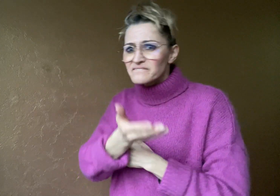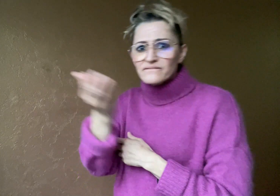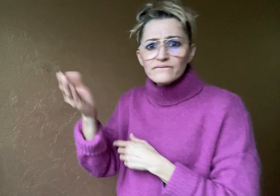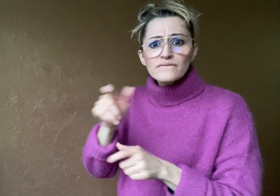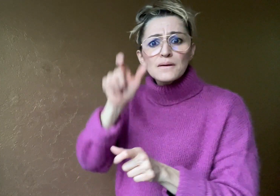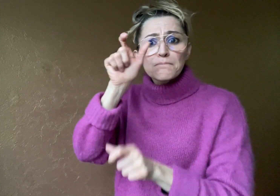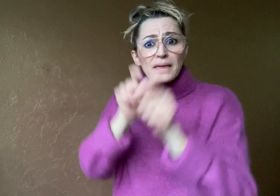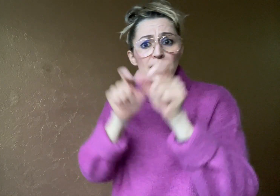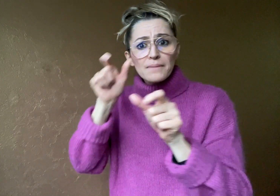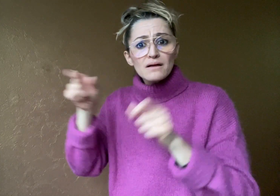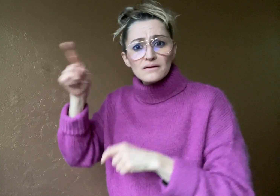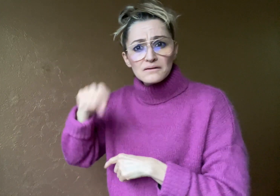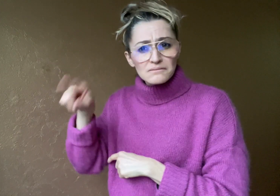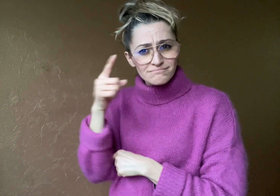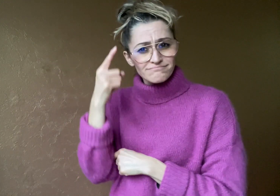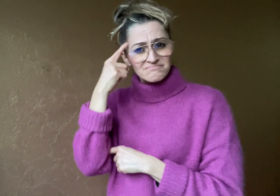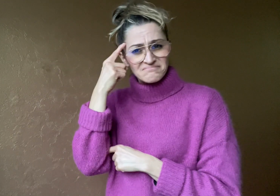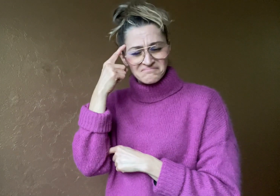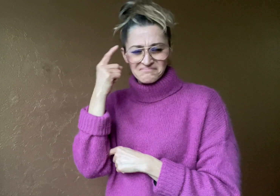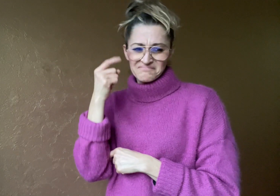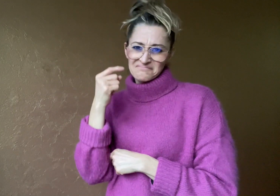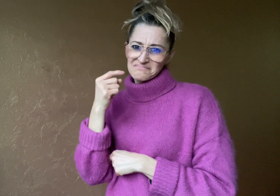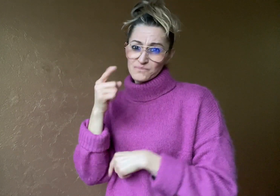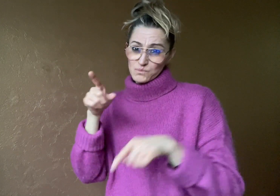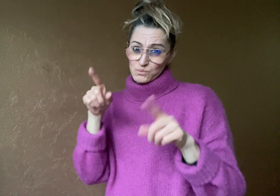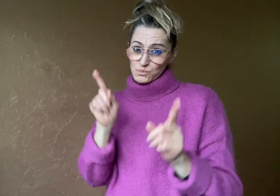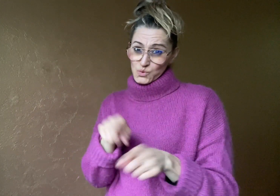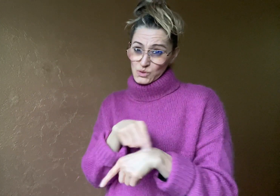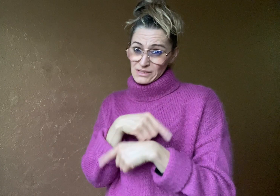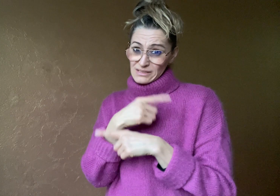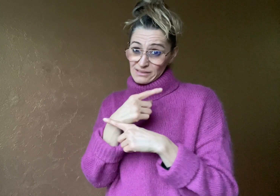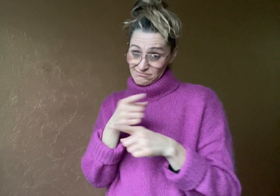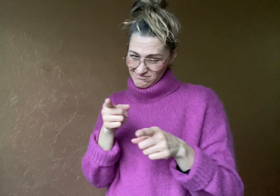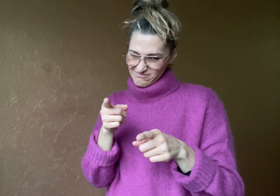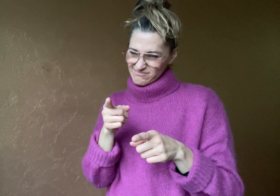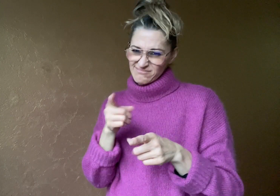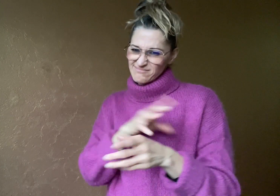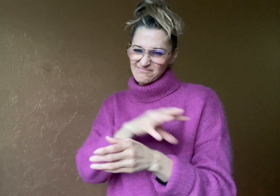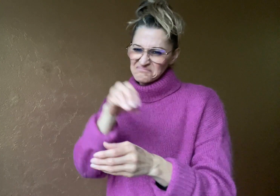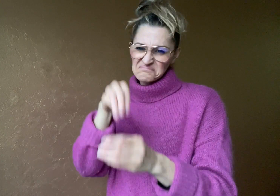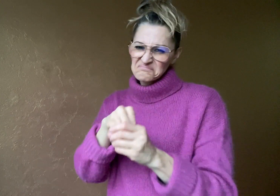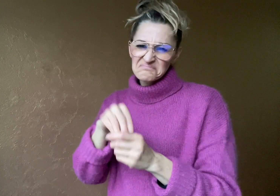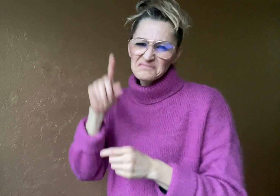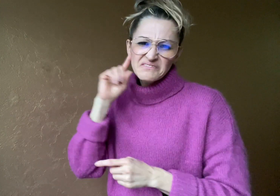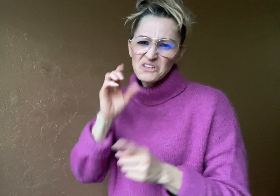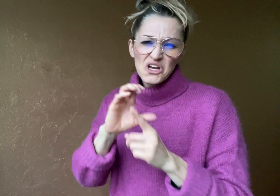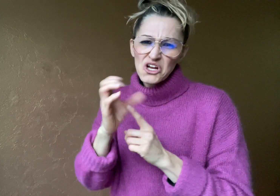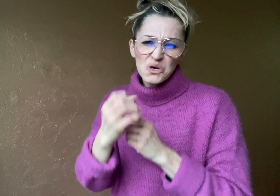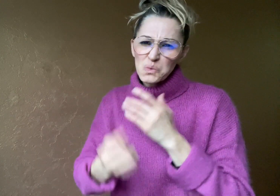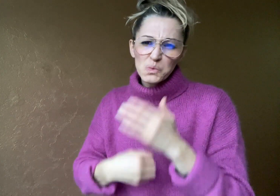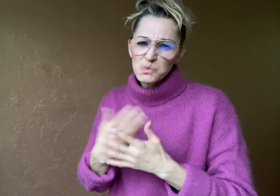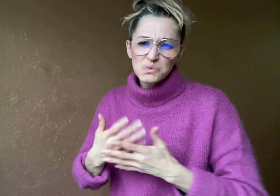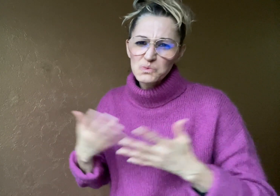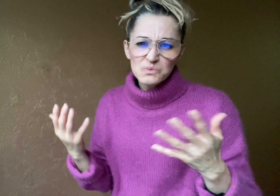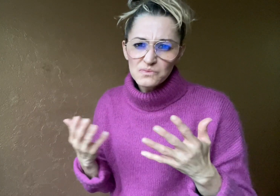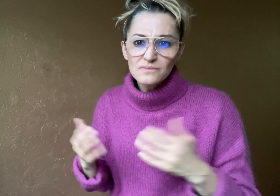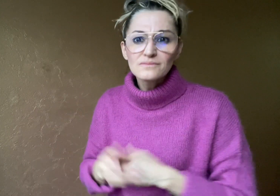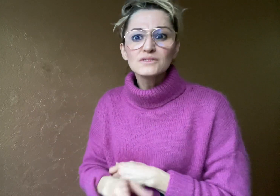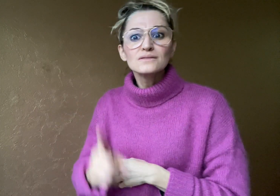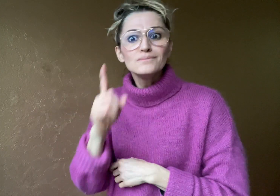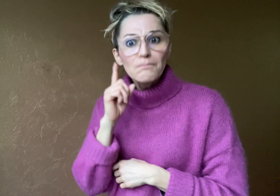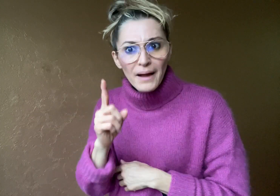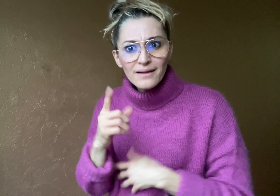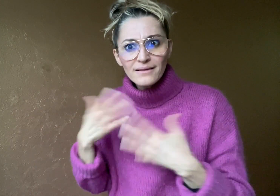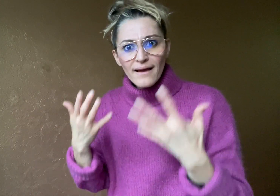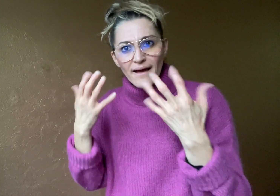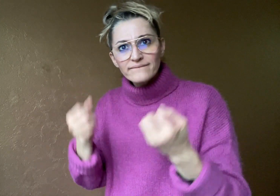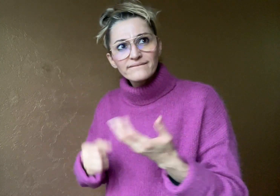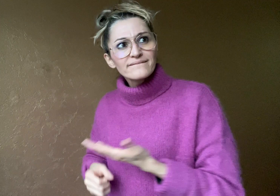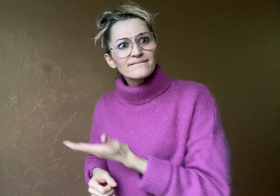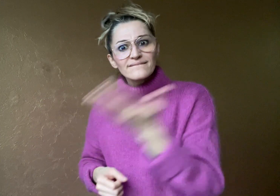that music has no part in Deaf culture, there are many Deaf musicians